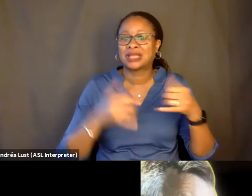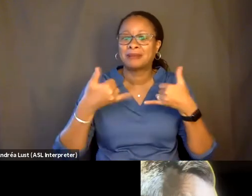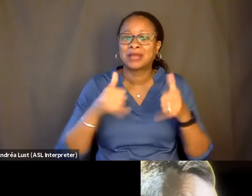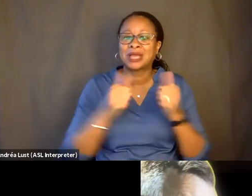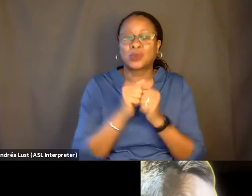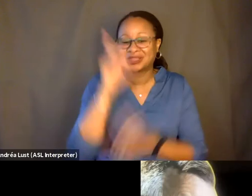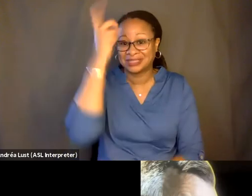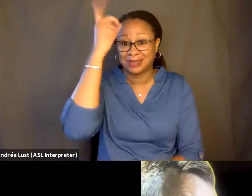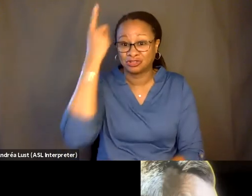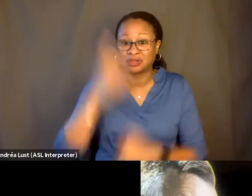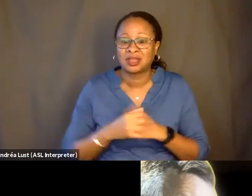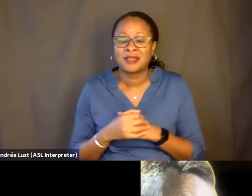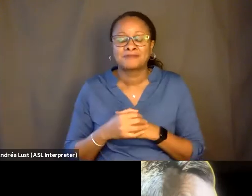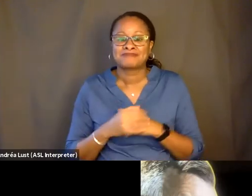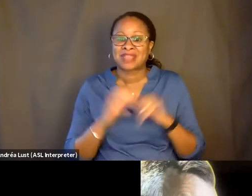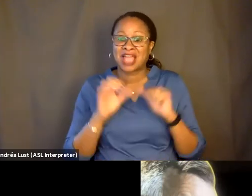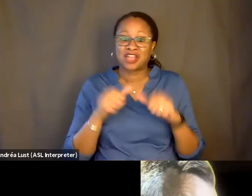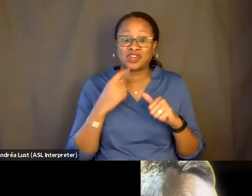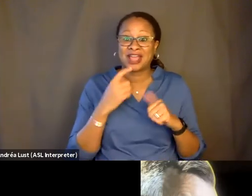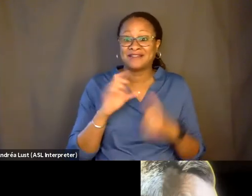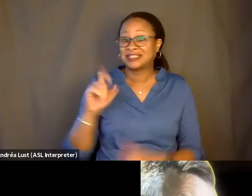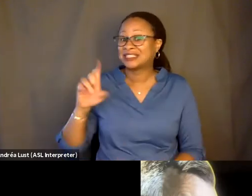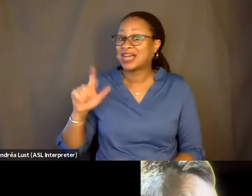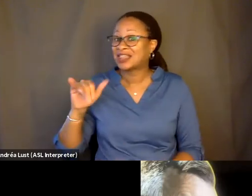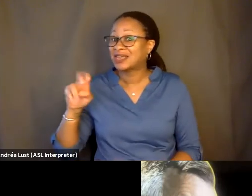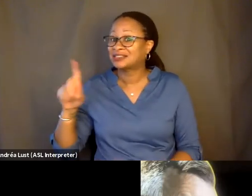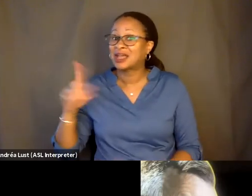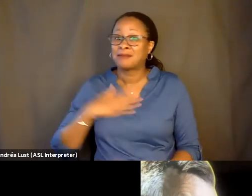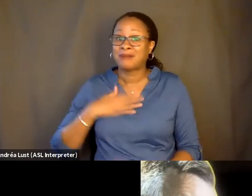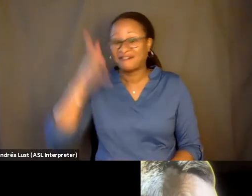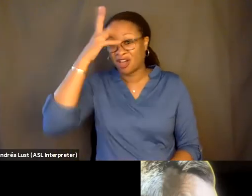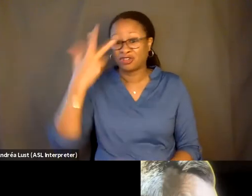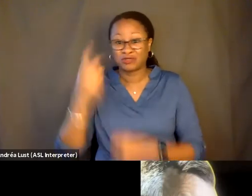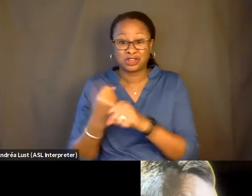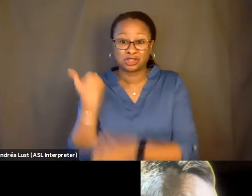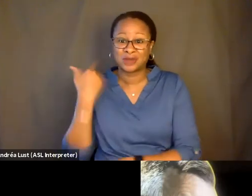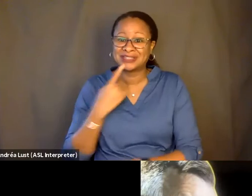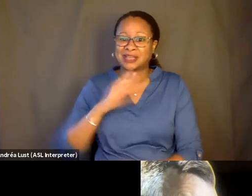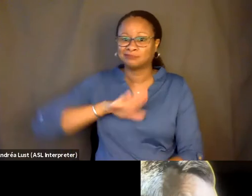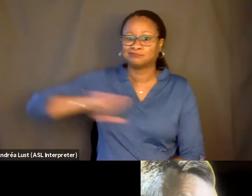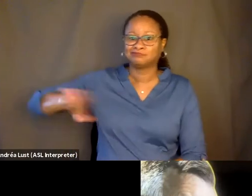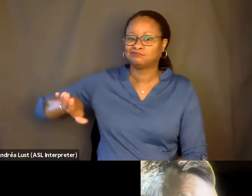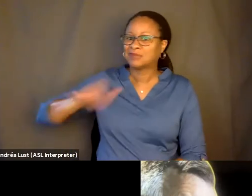Because I could have sidelined my father three years ago and said, he is not completely lucid.